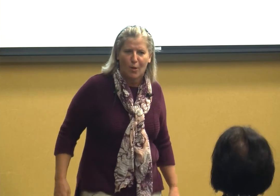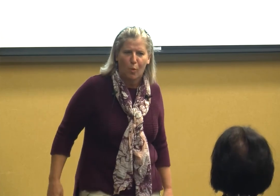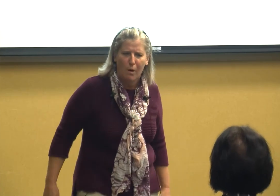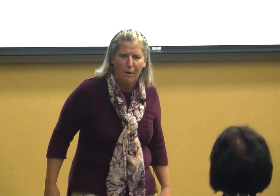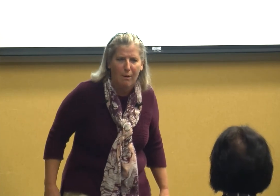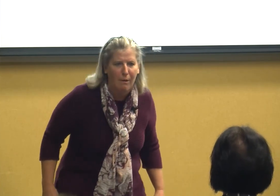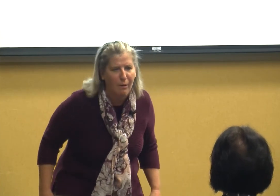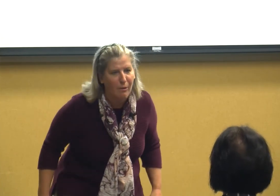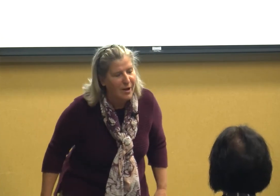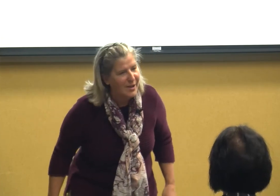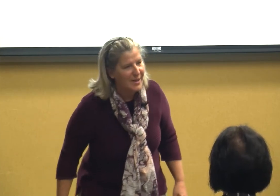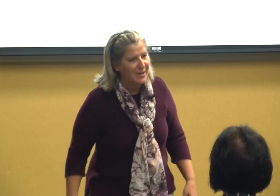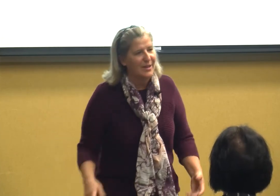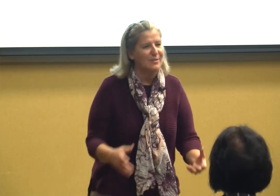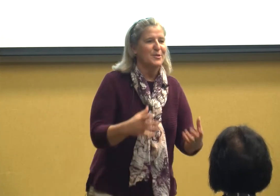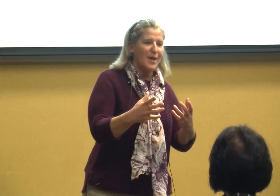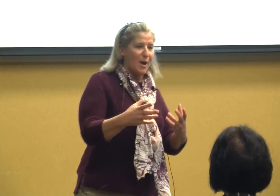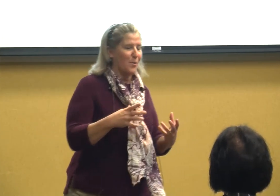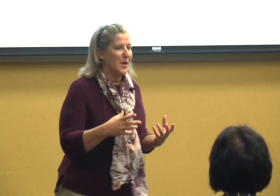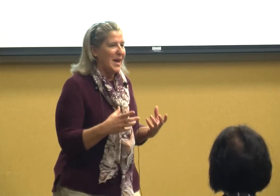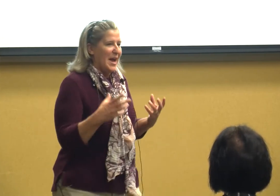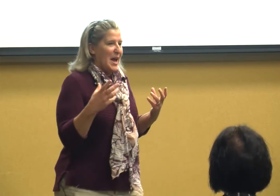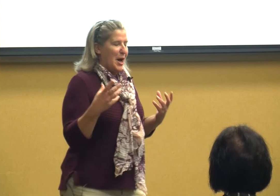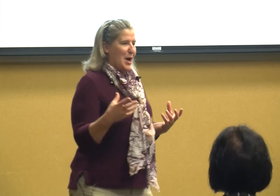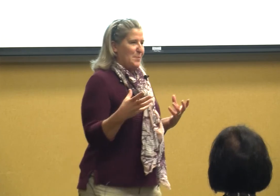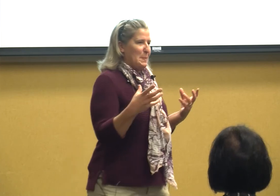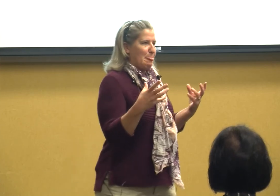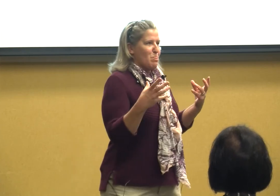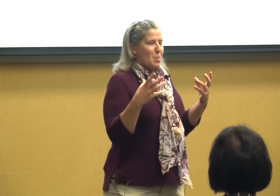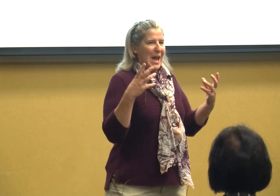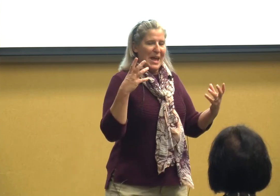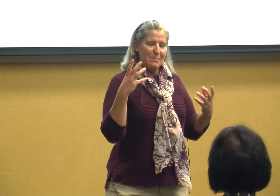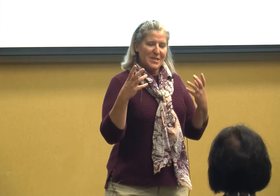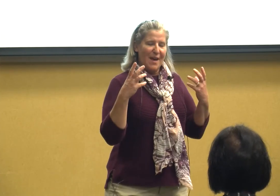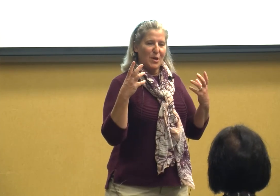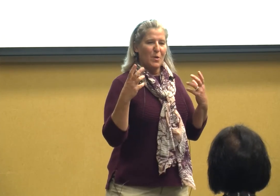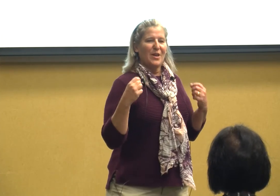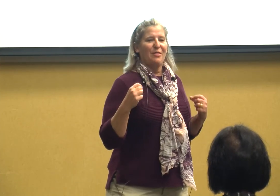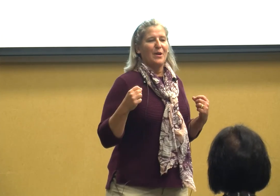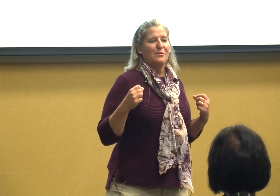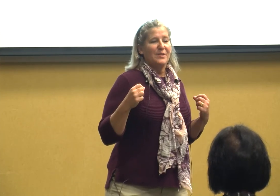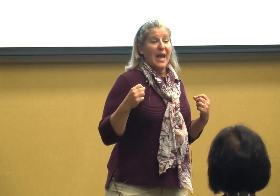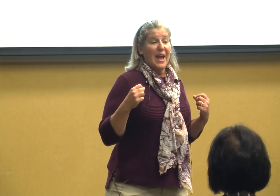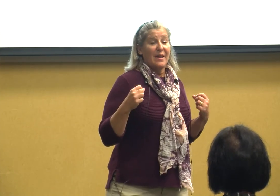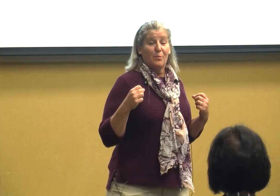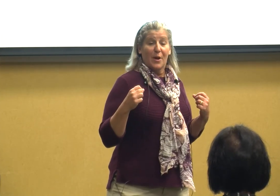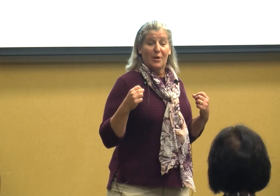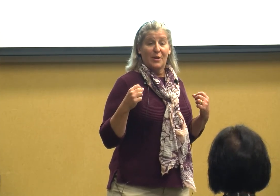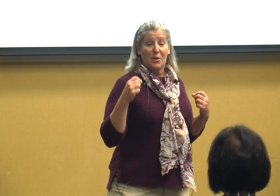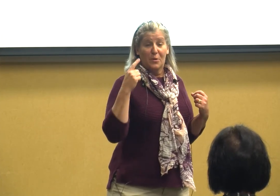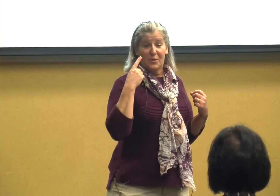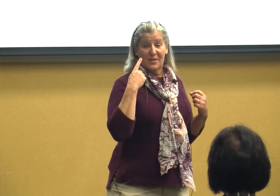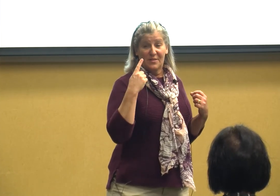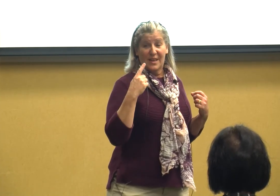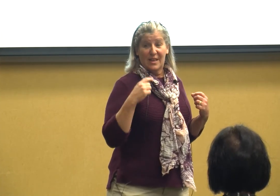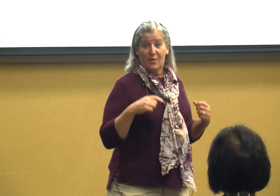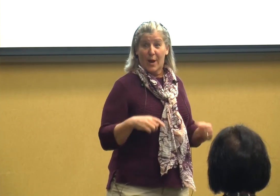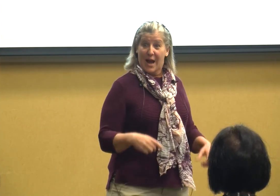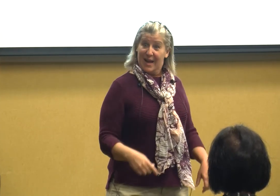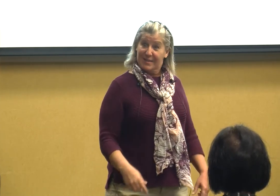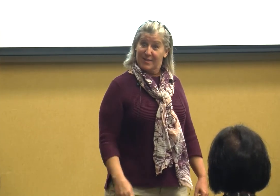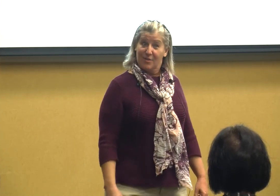wow you know so he was having one of those days where you know you can see it in their eyes that